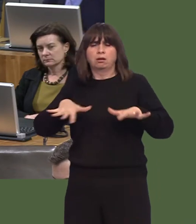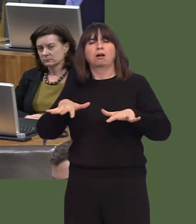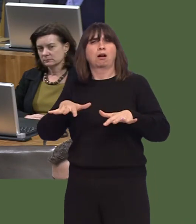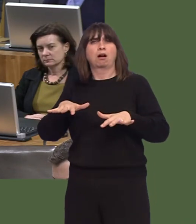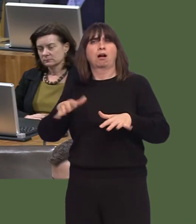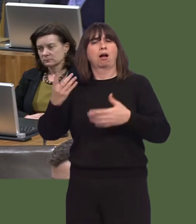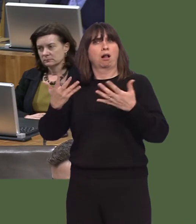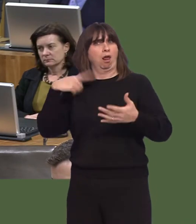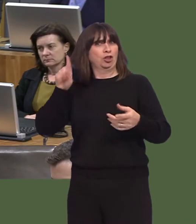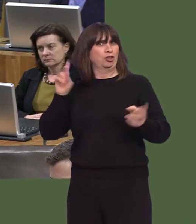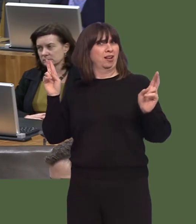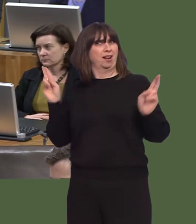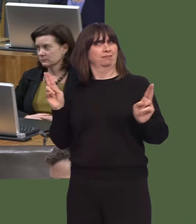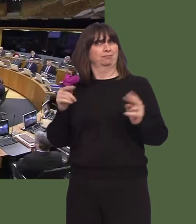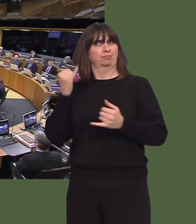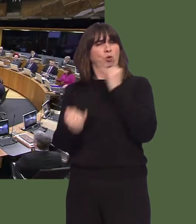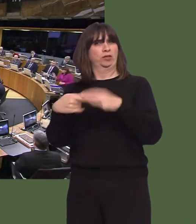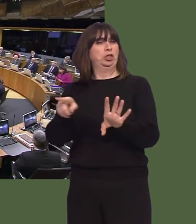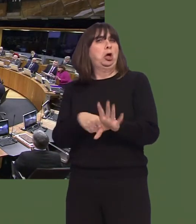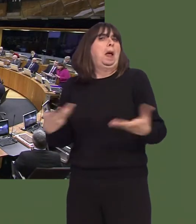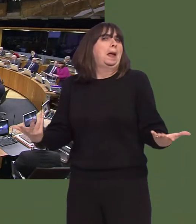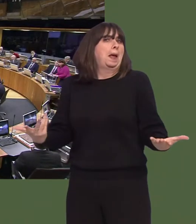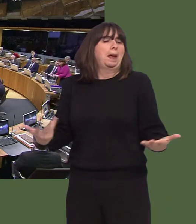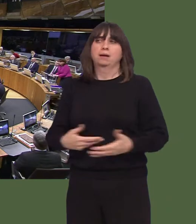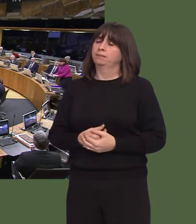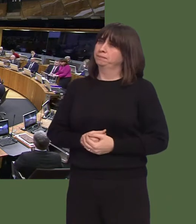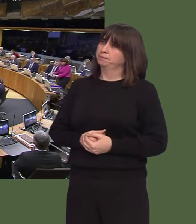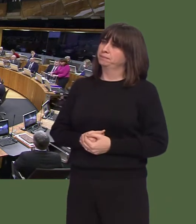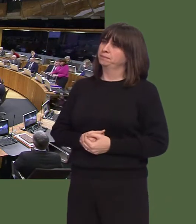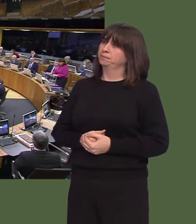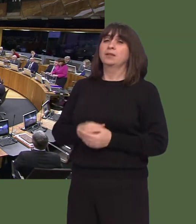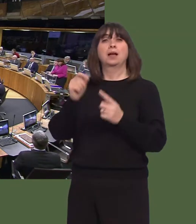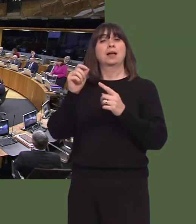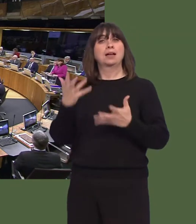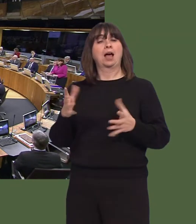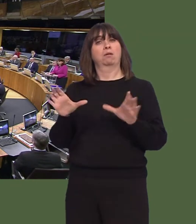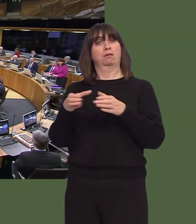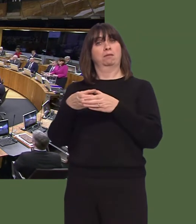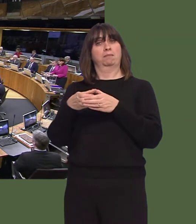Y Llywydd / The Llywydd: Arweinydd Plaid Cymru, Leanne Wood. Leanne Wood AM: Diolch. I'm going to continue with health, First Minister.